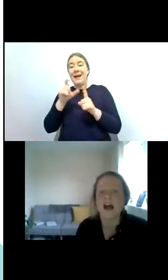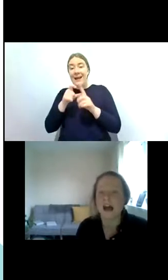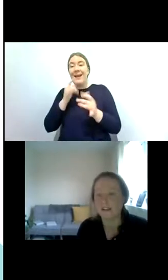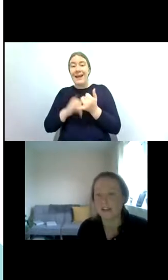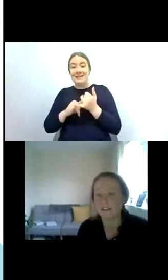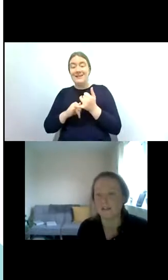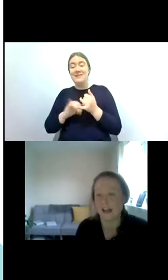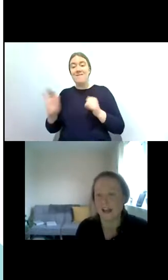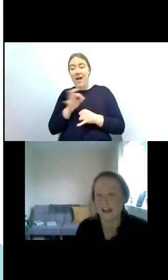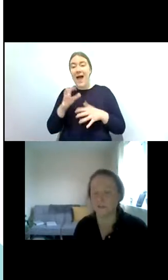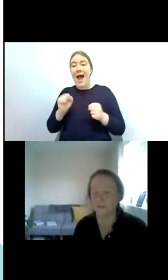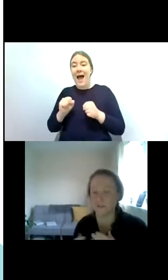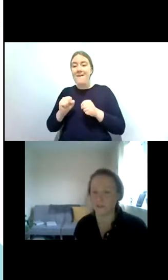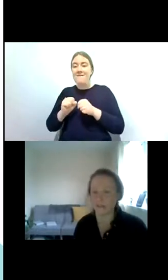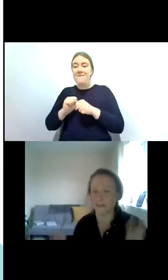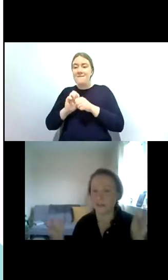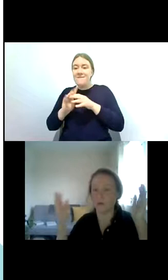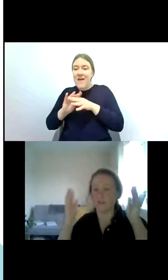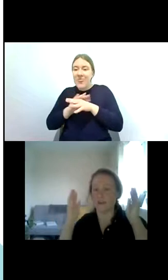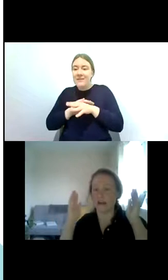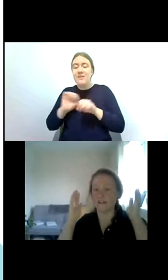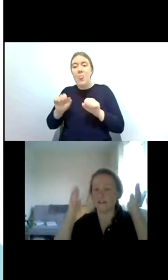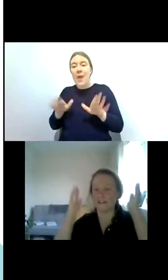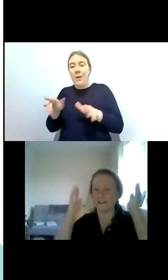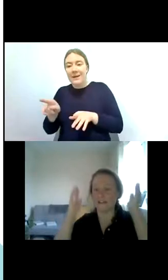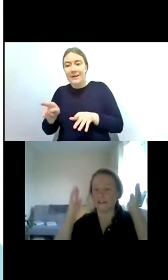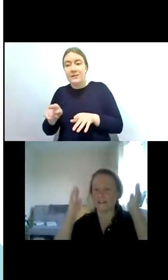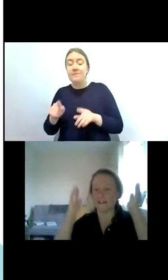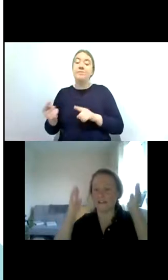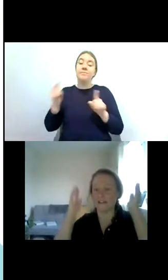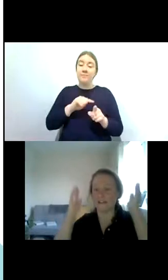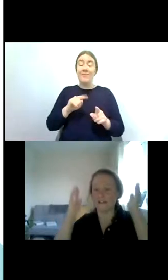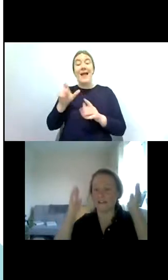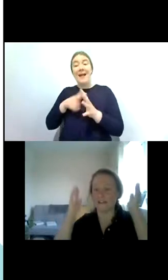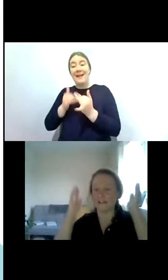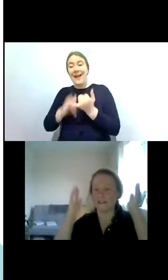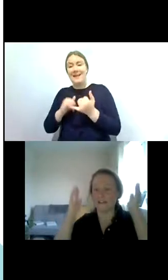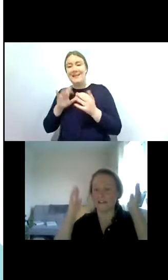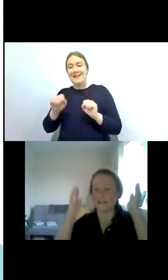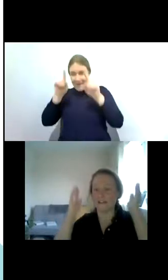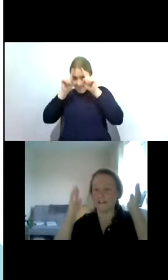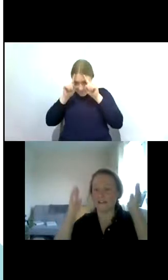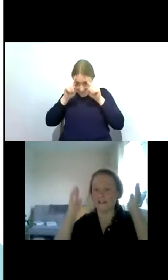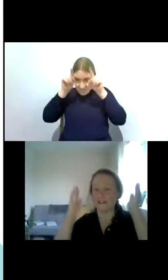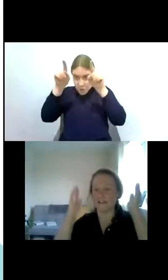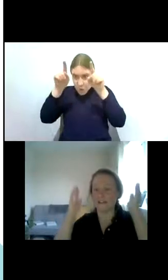and caddisfly also sit with their antenna pointed forwards and that's quite a distinctive